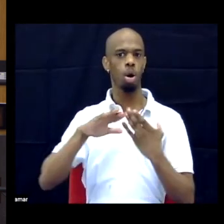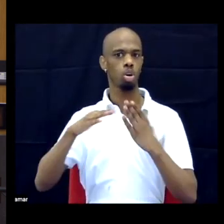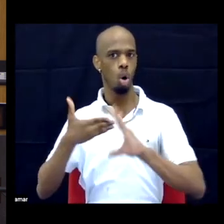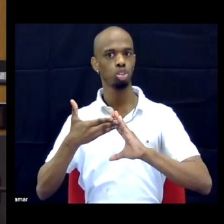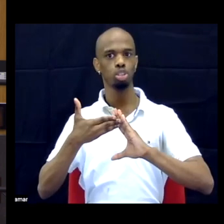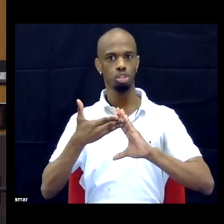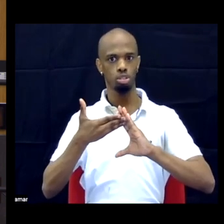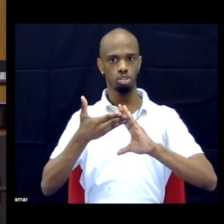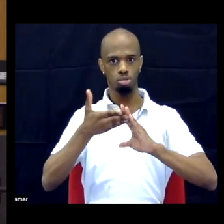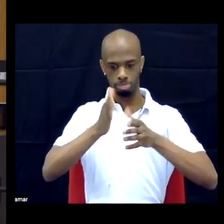Okay.